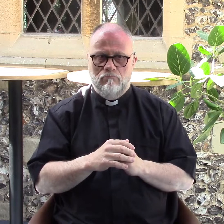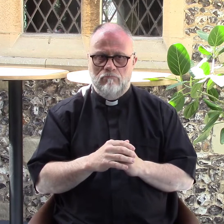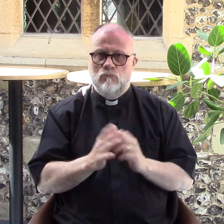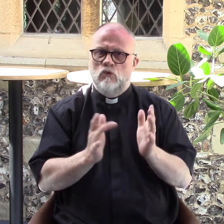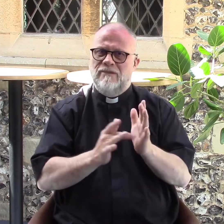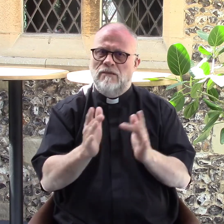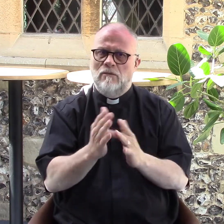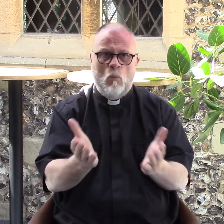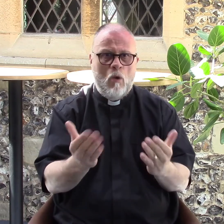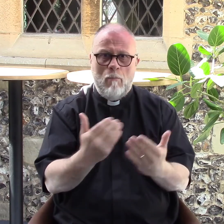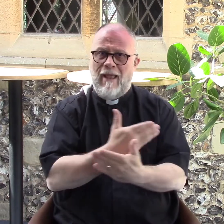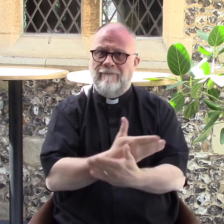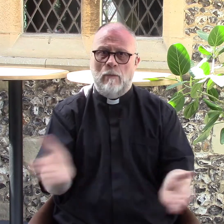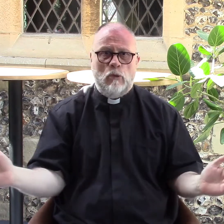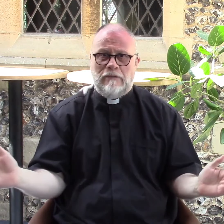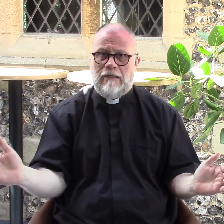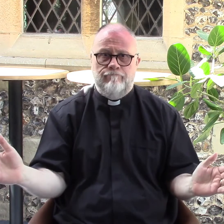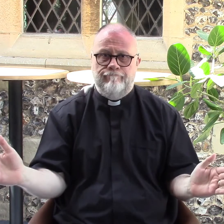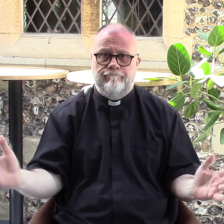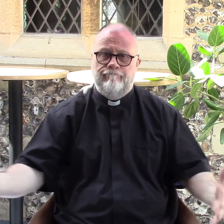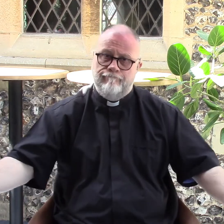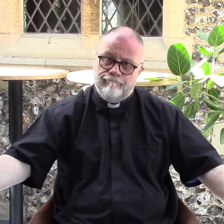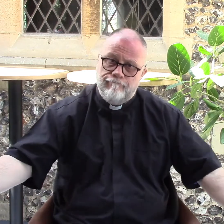Jesus welcomed everybody, he embraced everybody.